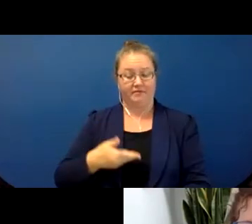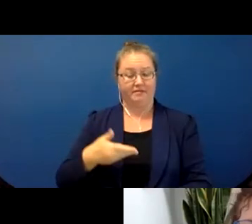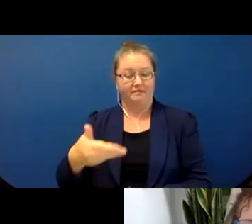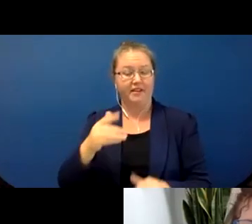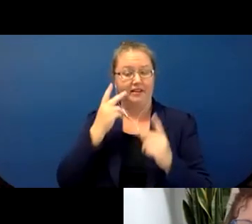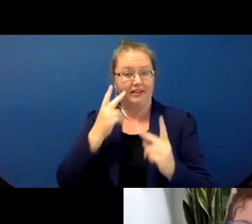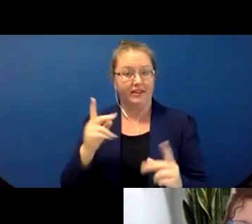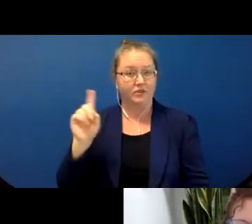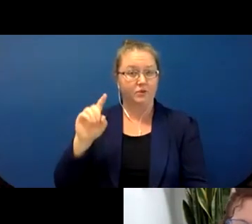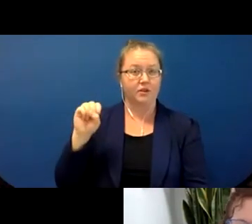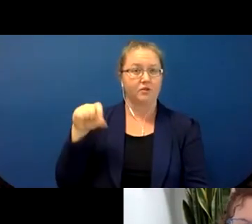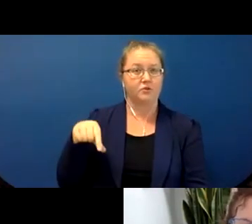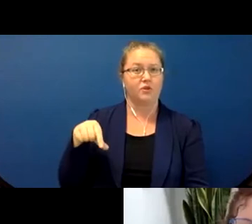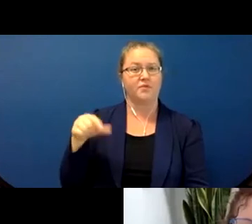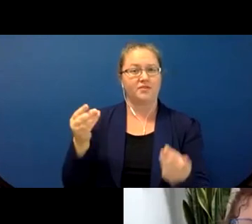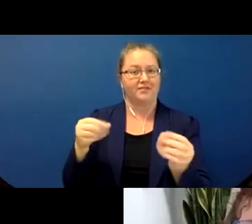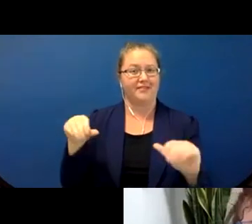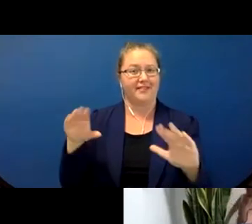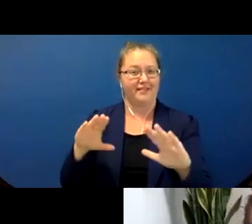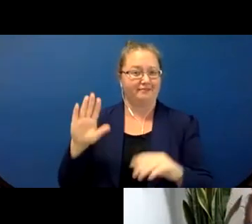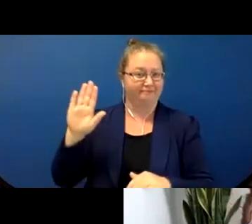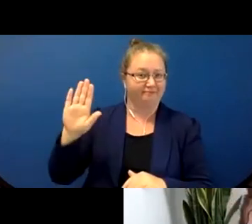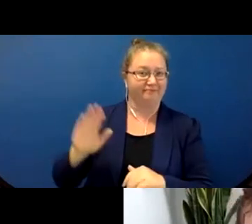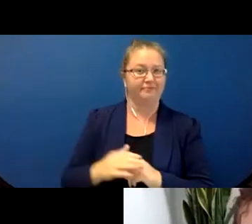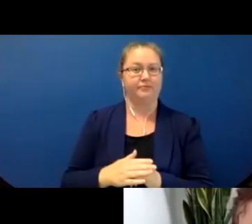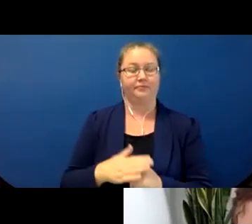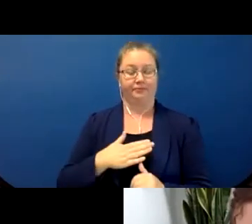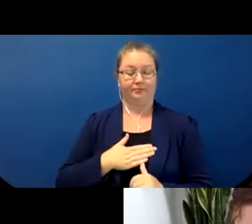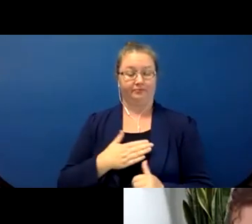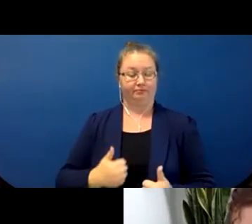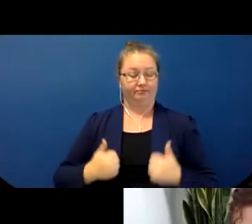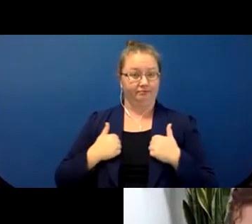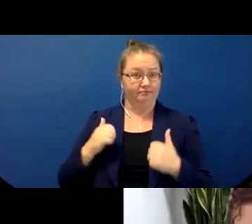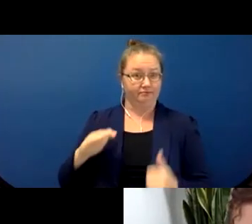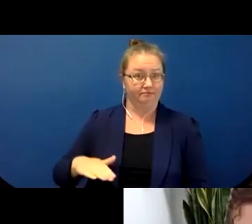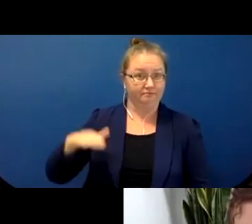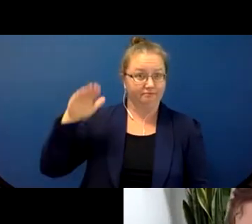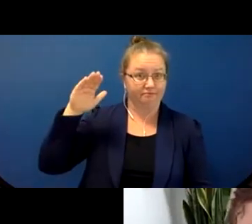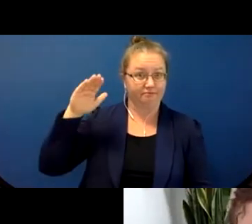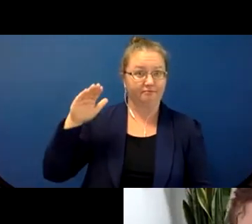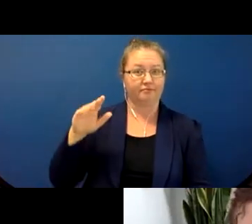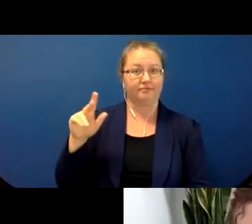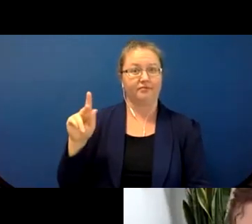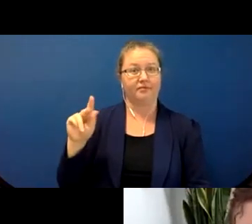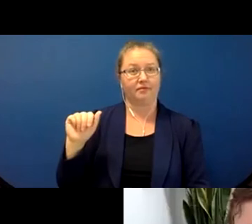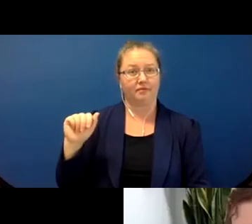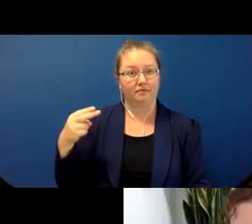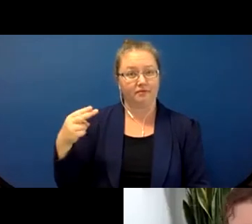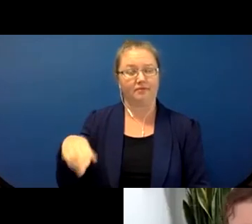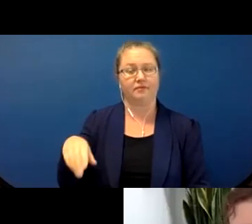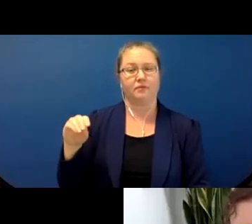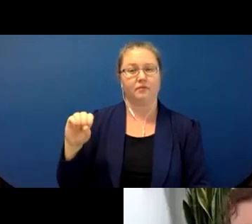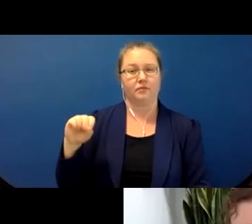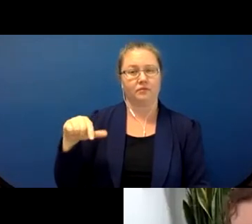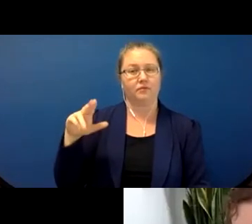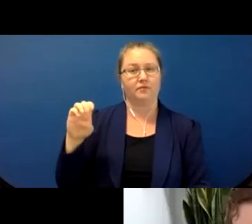land. I’ve spent much of my life on Kaw and Osage lands. I'm privileged and grateful